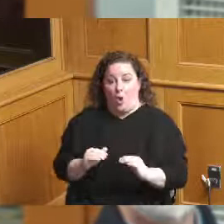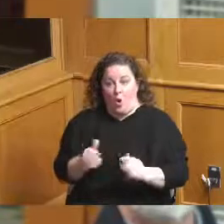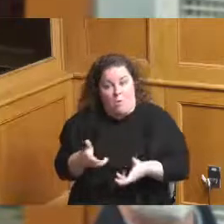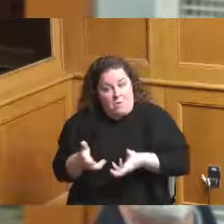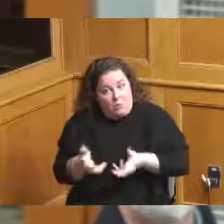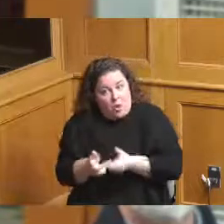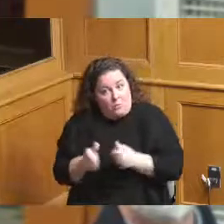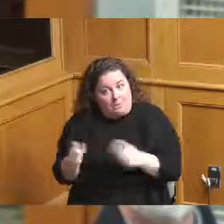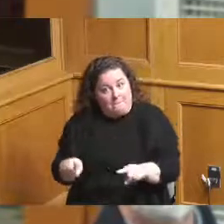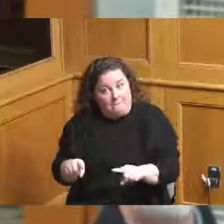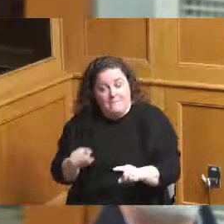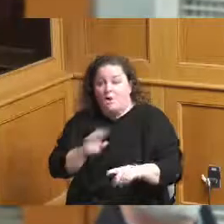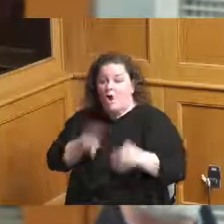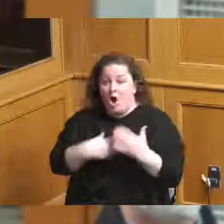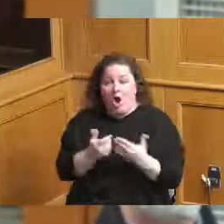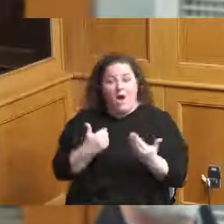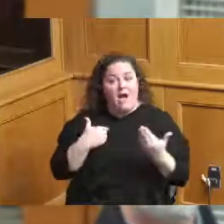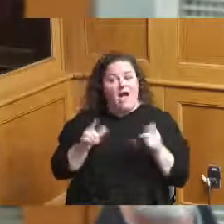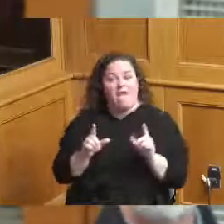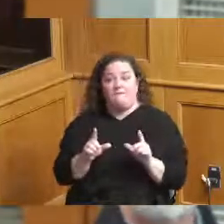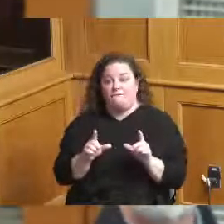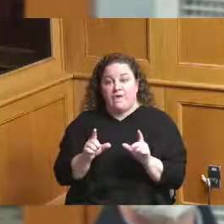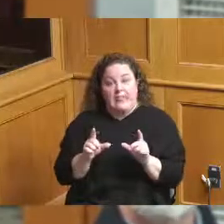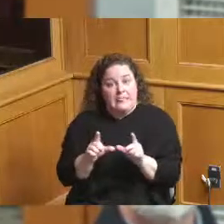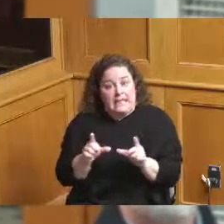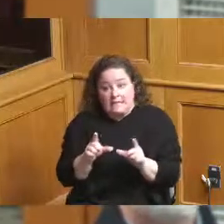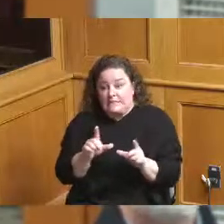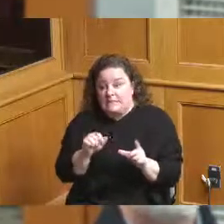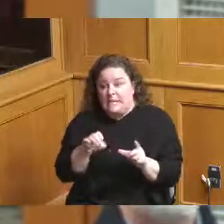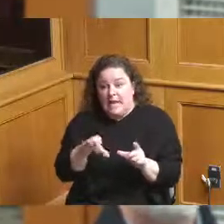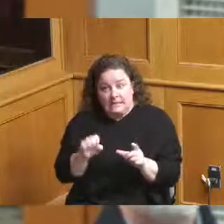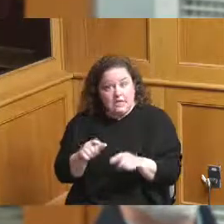to be there when I leave when Steve leaves because they have long-term leases that they've negotiated